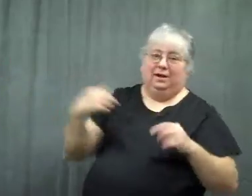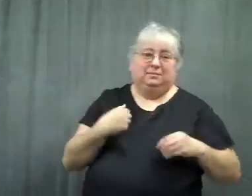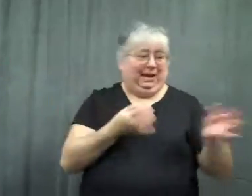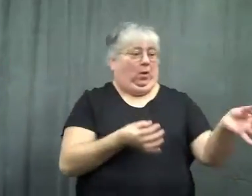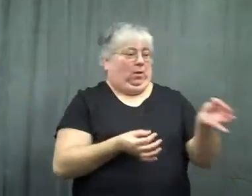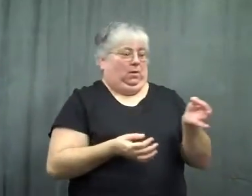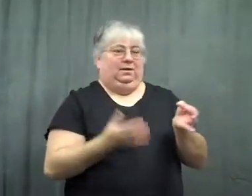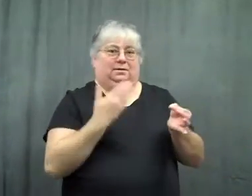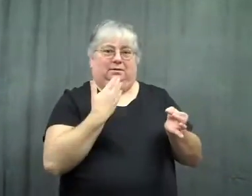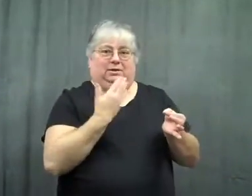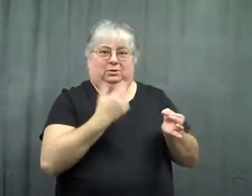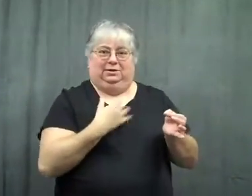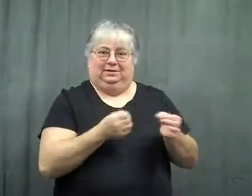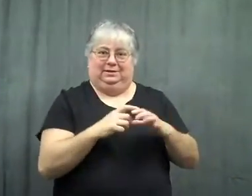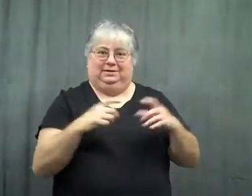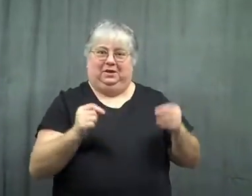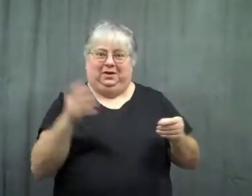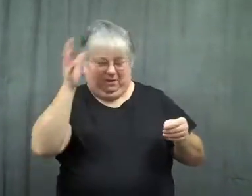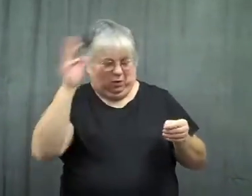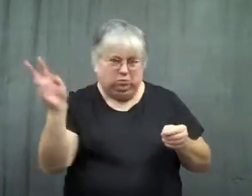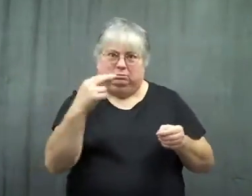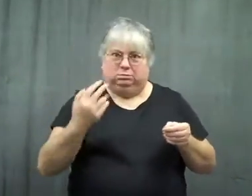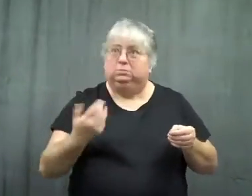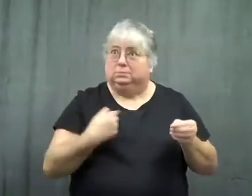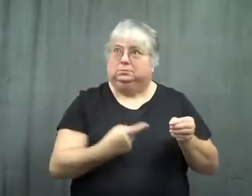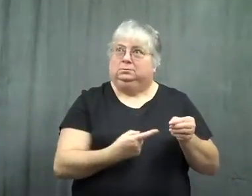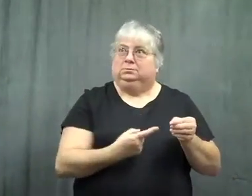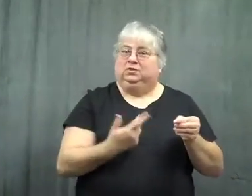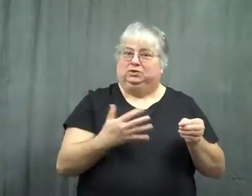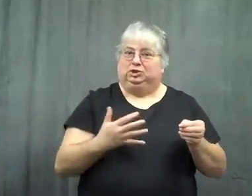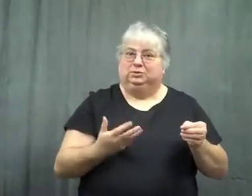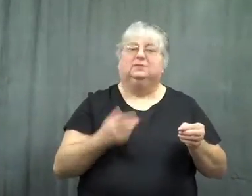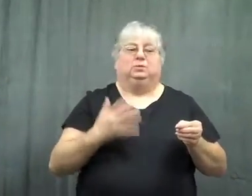I took it, and my father looked at me. I said, "I've got it."